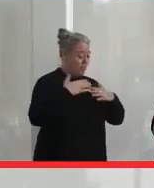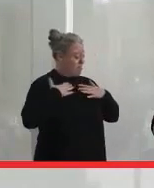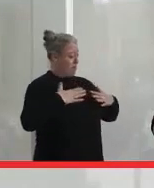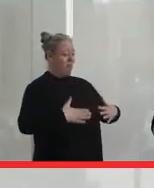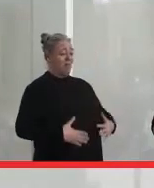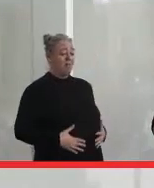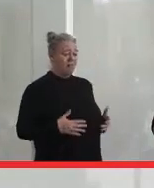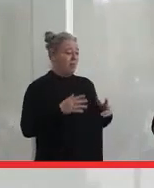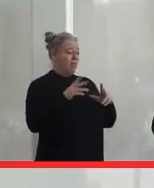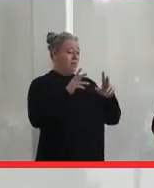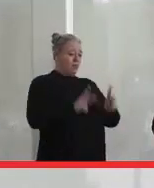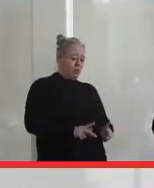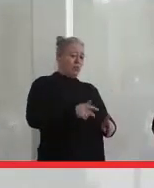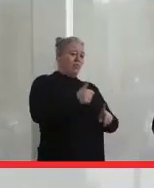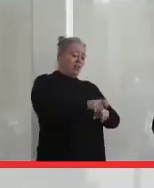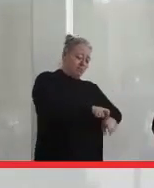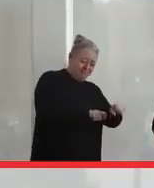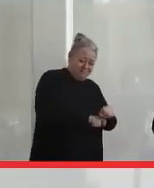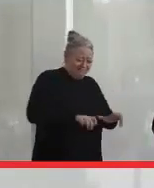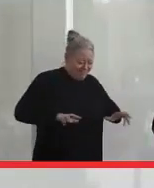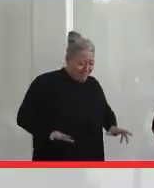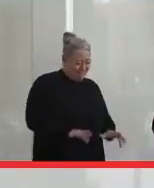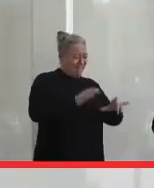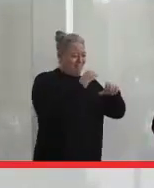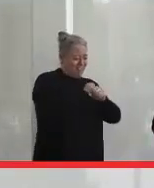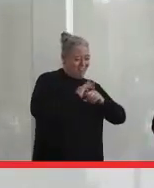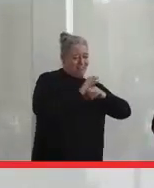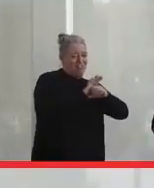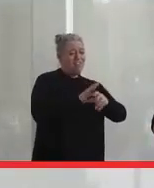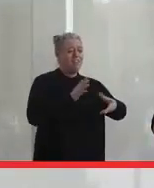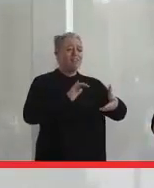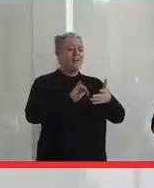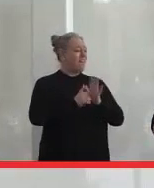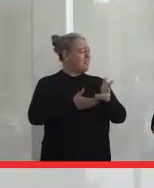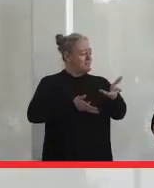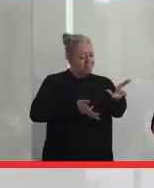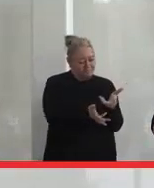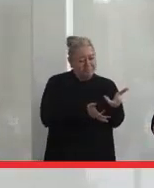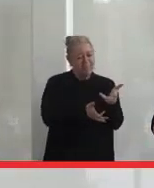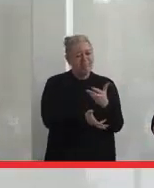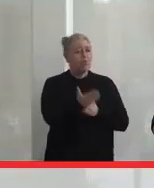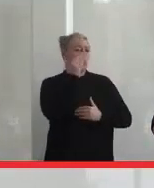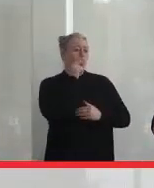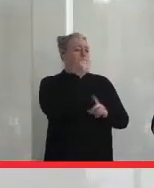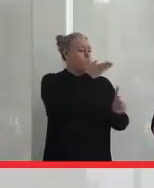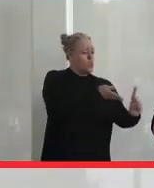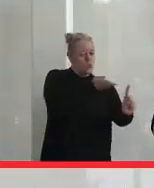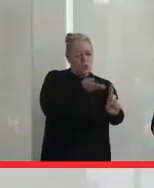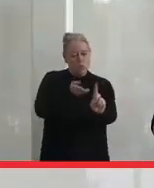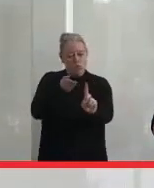at risk and they're doing the hard work, and having a conversation with them, getting to know them a little bit and what they've been through